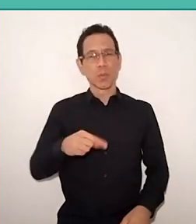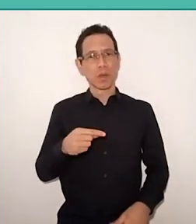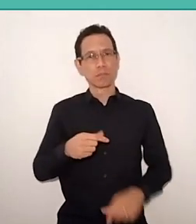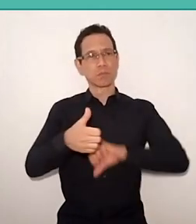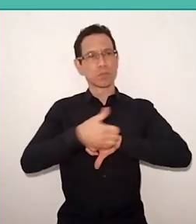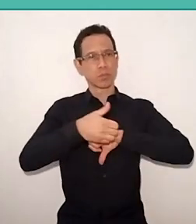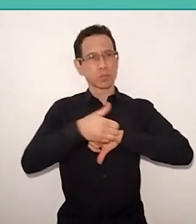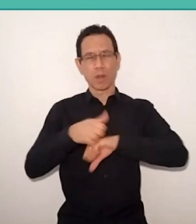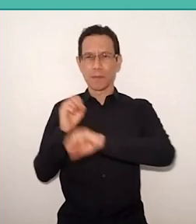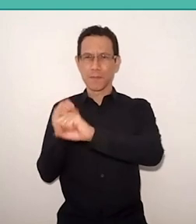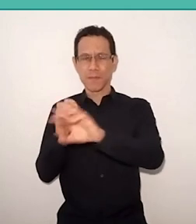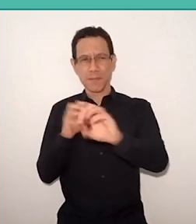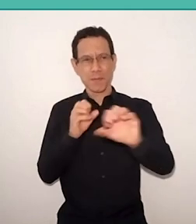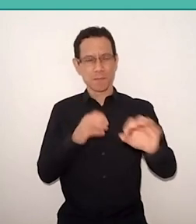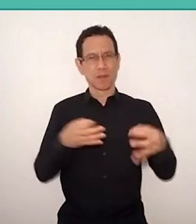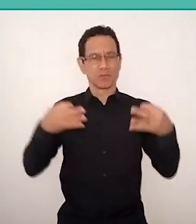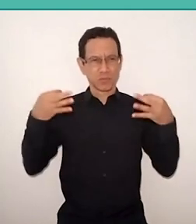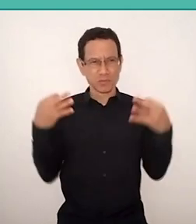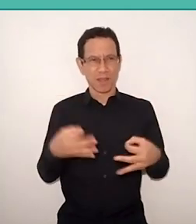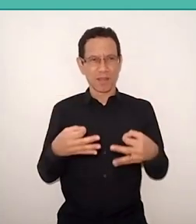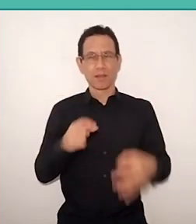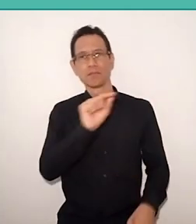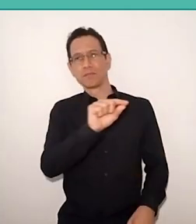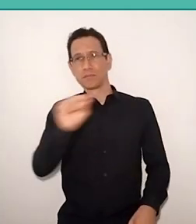means to denounce unfair social practices